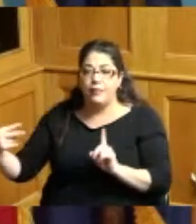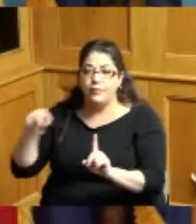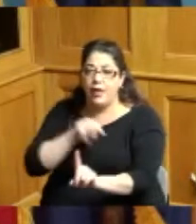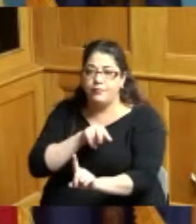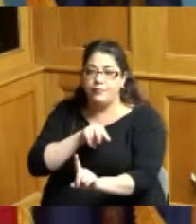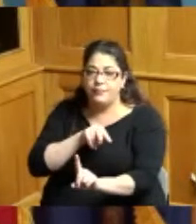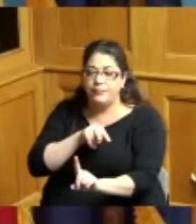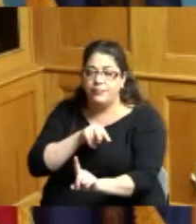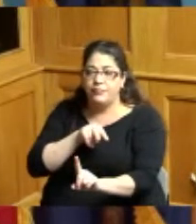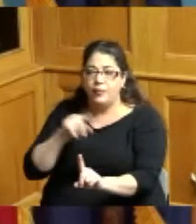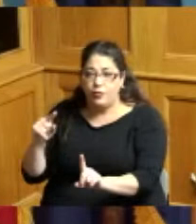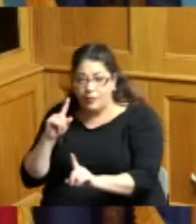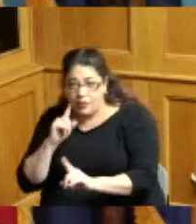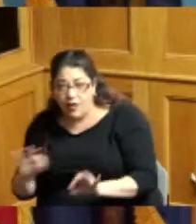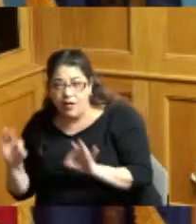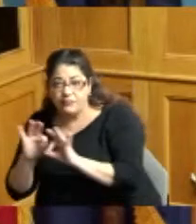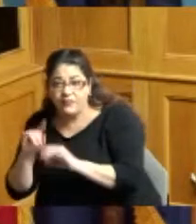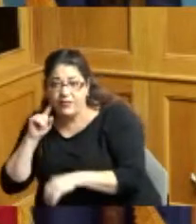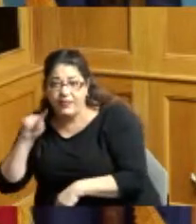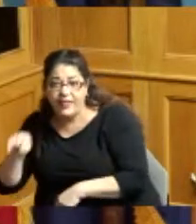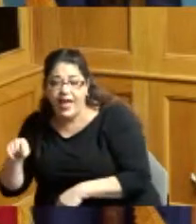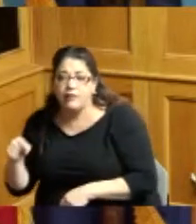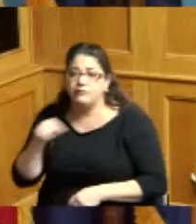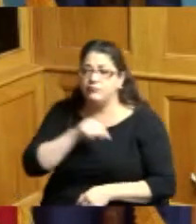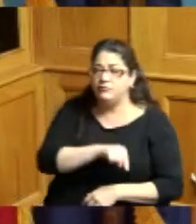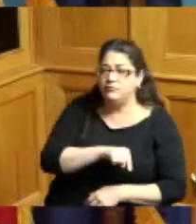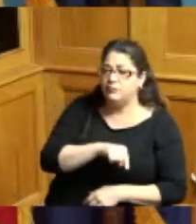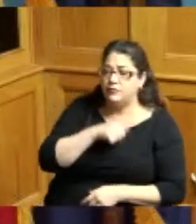could get a break and be a part of something that hasn't happened in 31